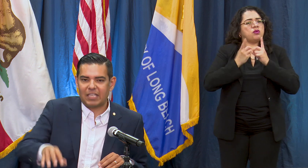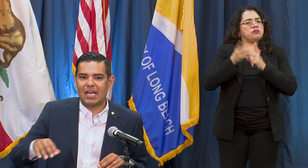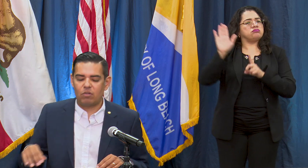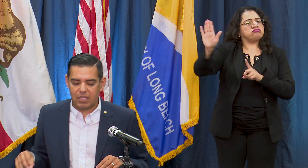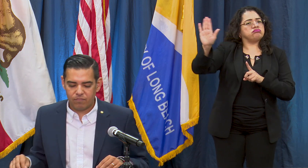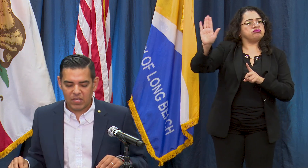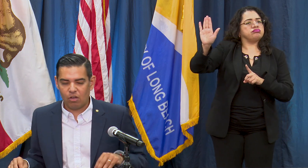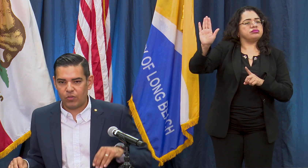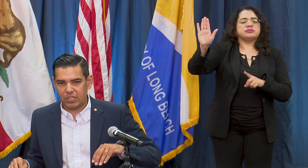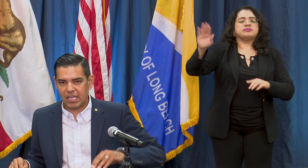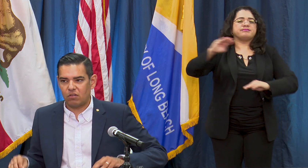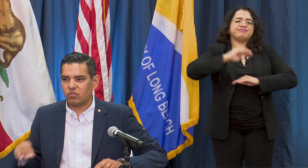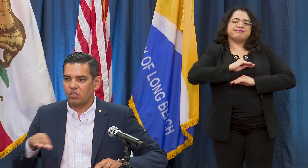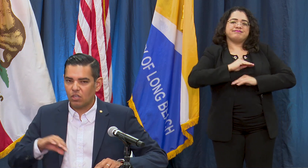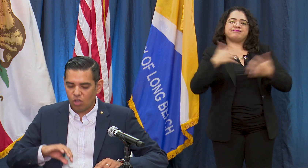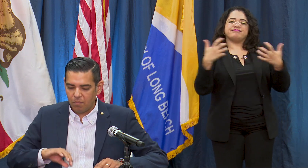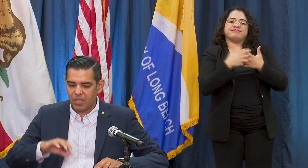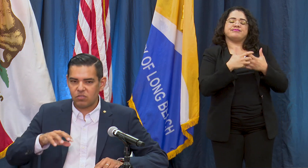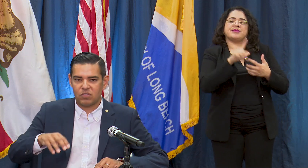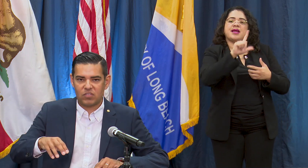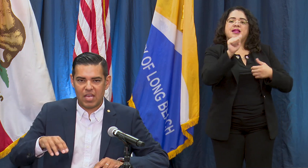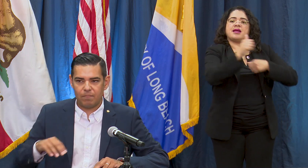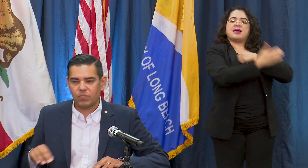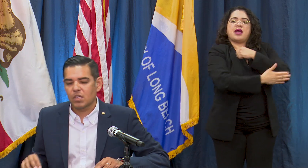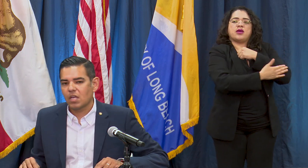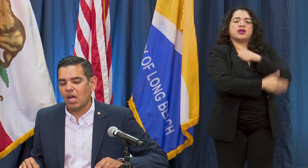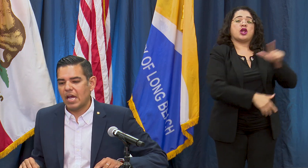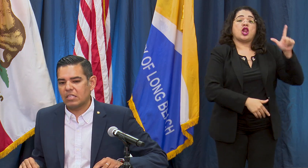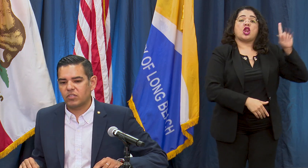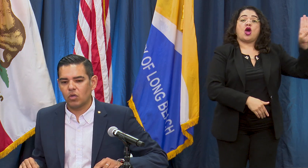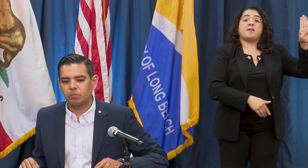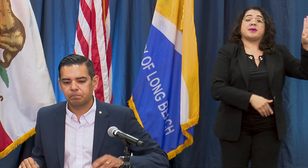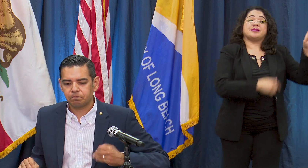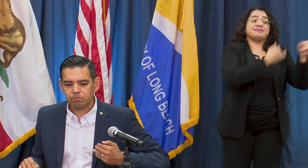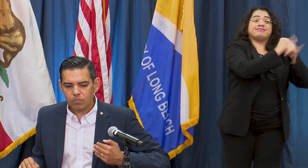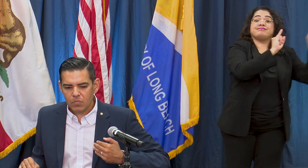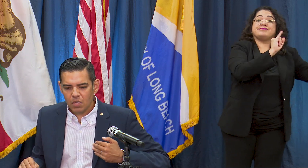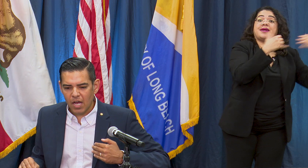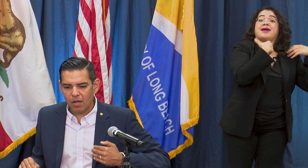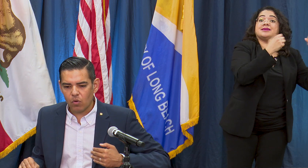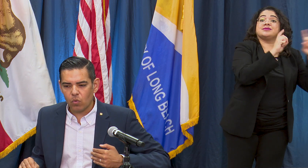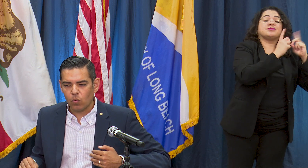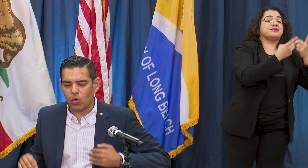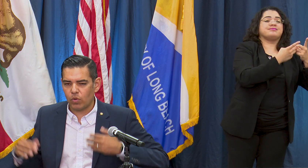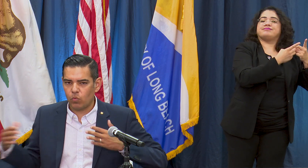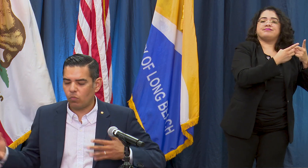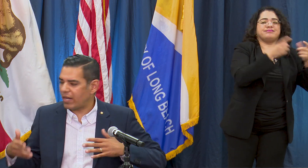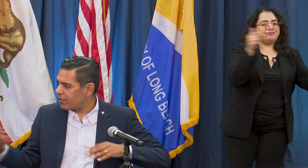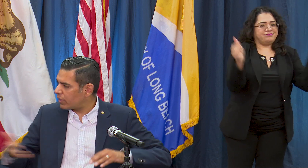County health indicators, Long Beach the same and so what I think